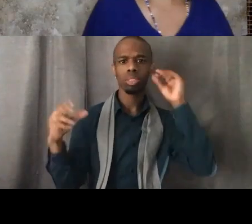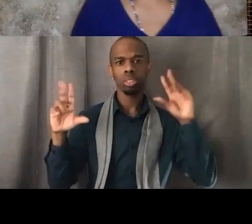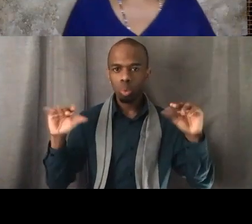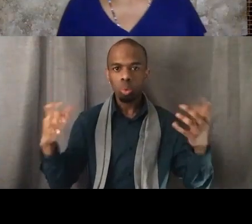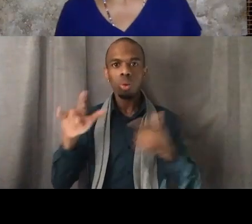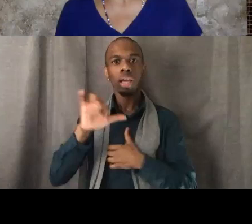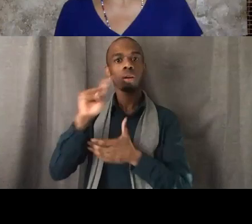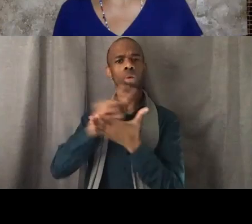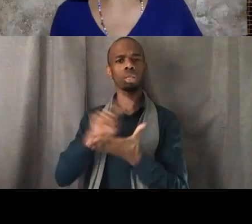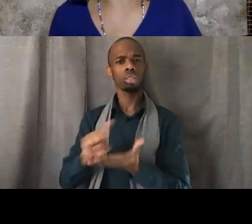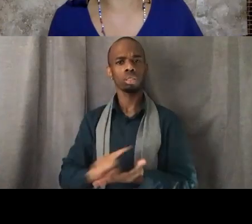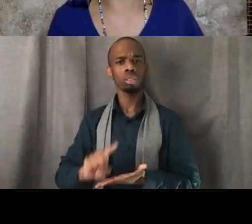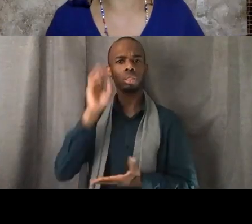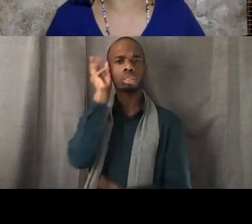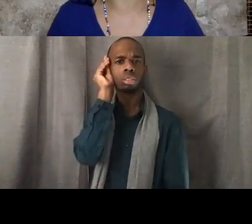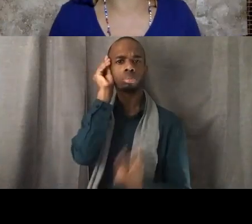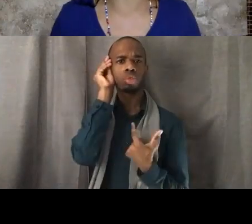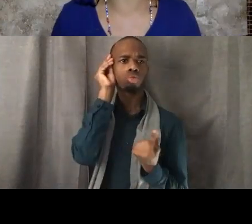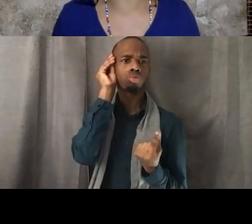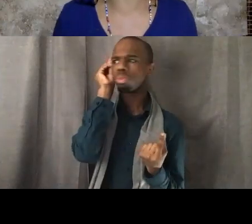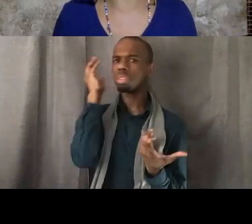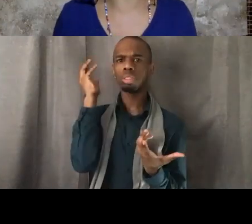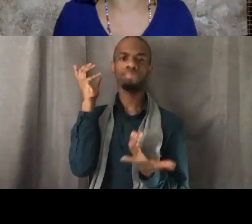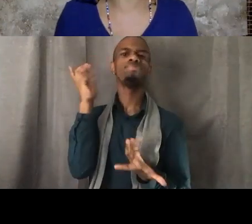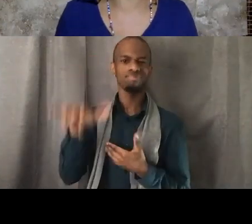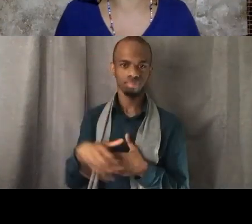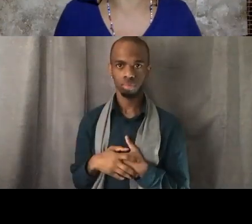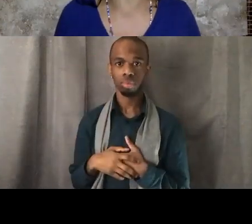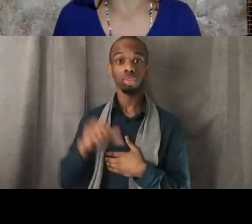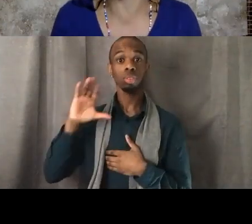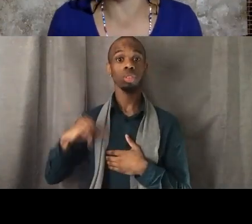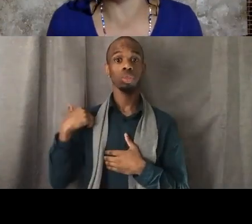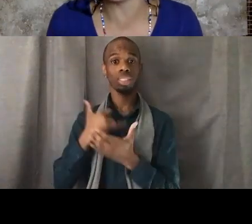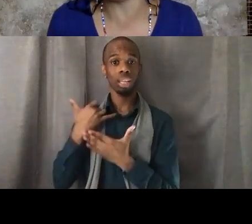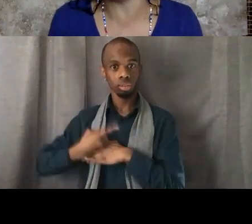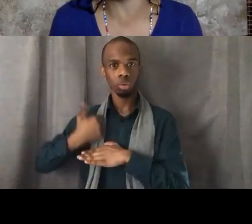what we're supposed to be talking about today is the birth of Black Lives Matter we're all reading "When They Call You